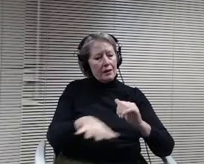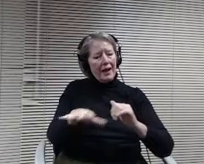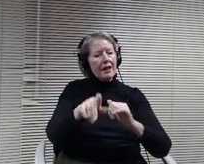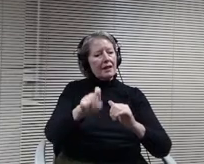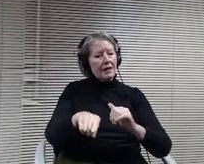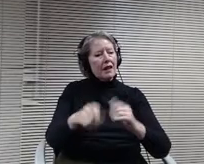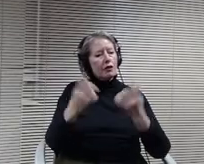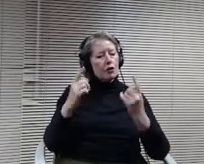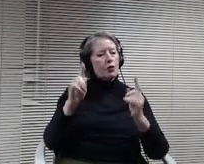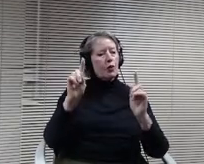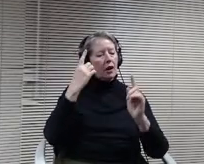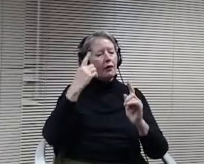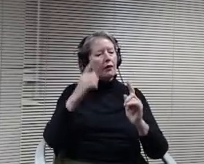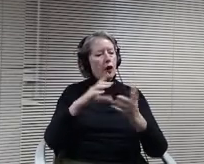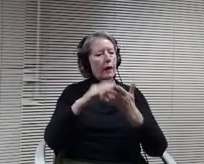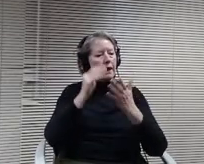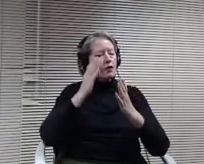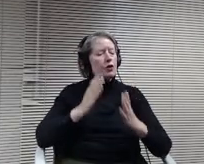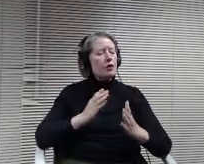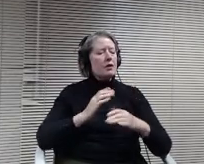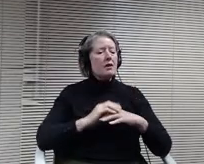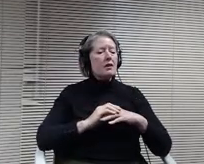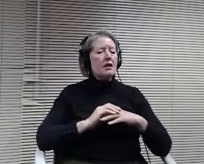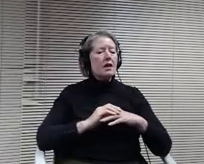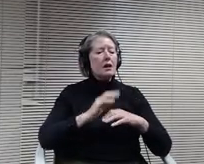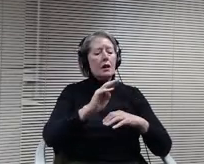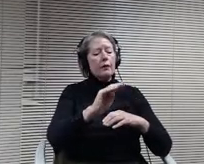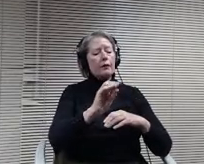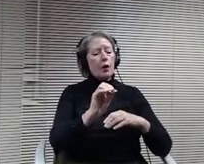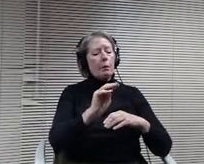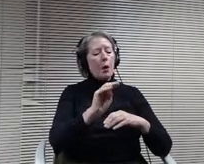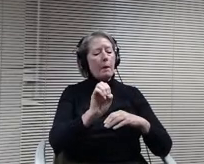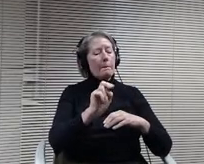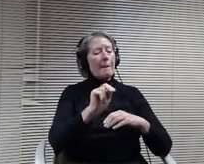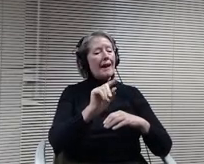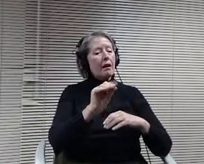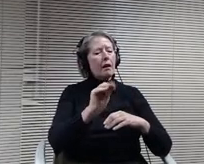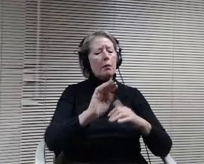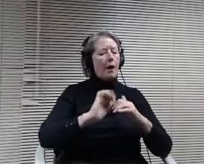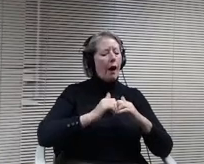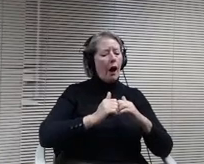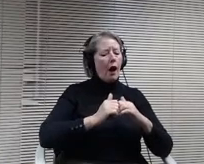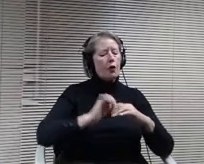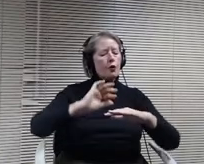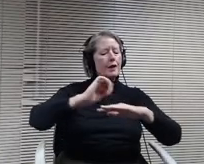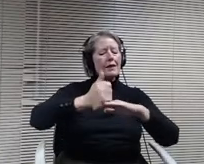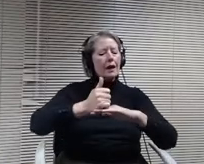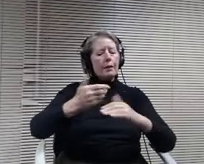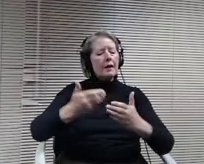Think about that idea of how was the space we're creating allow these programs to really take off and to really work for